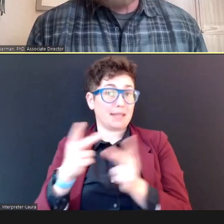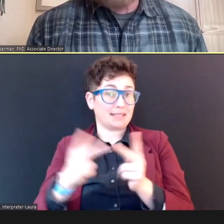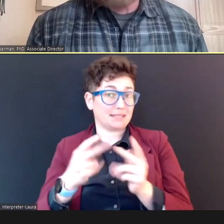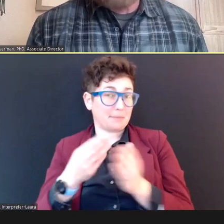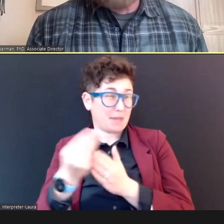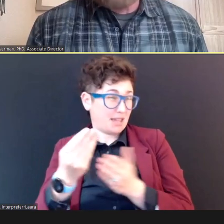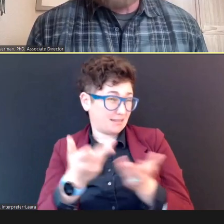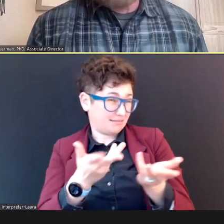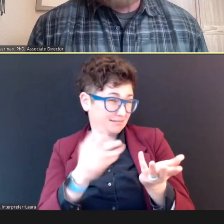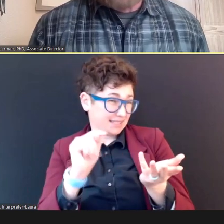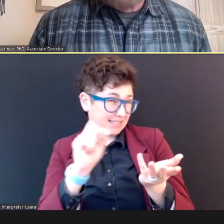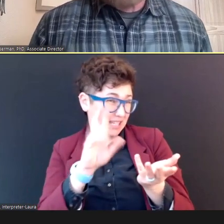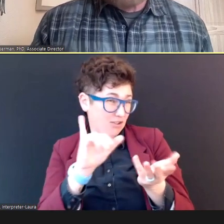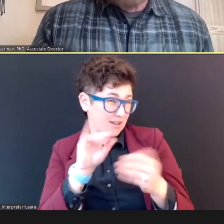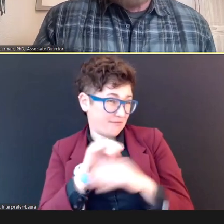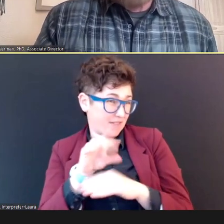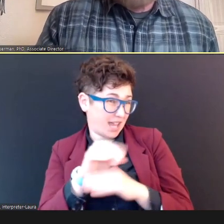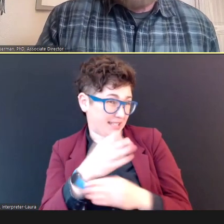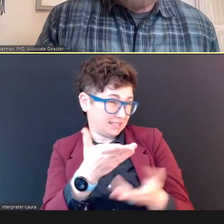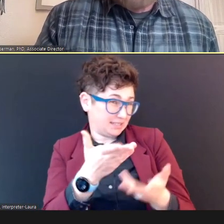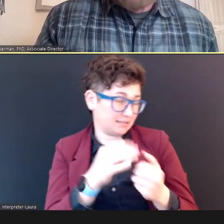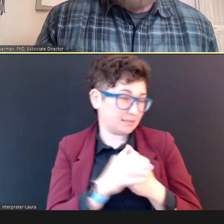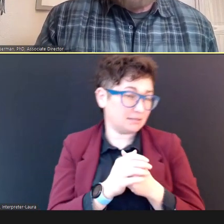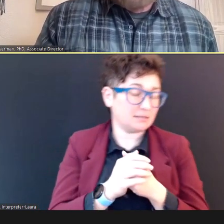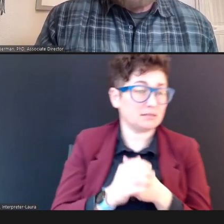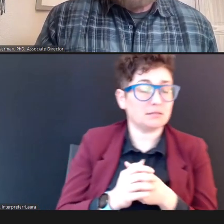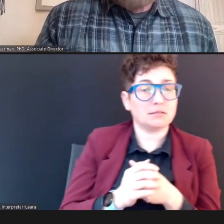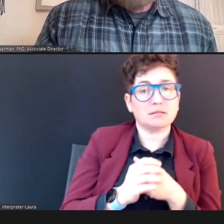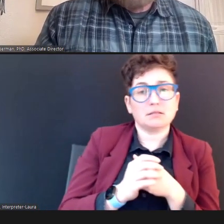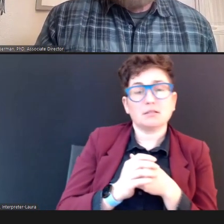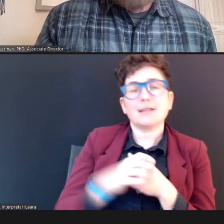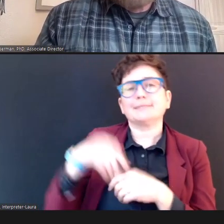you have? Dr. Terry Foust, AuD, CCC-A/SLP: Yeah, thank you, so making sure that